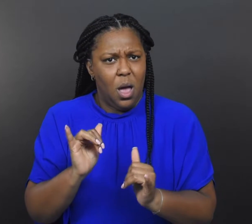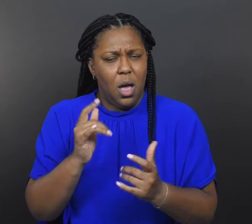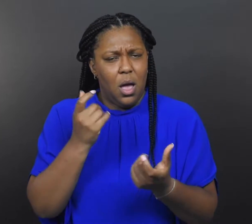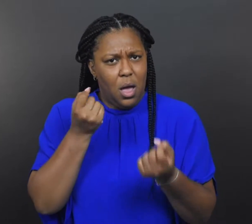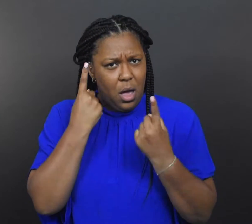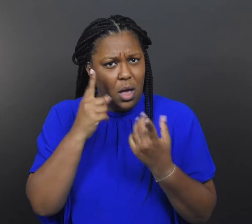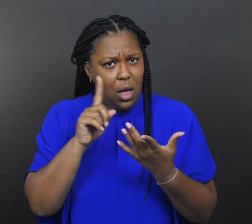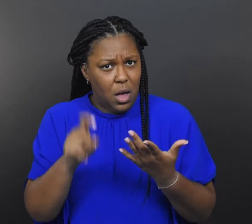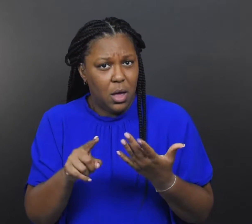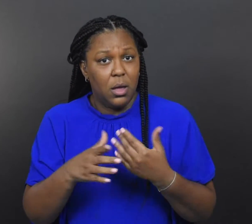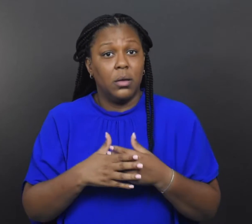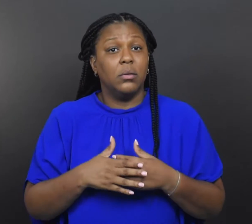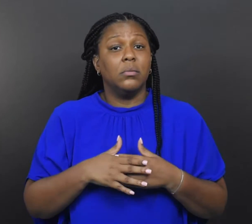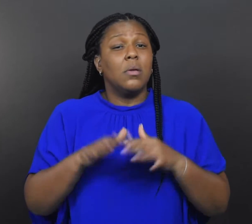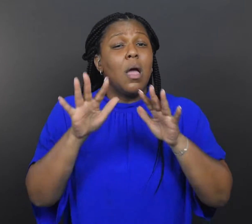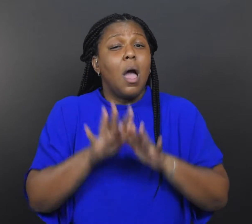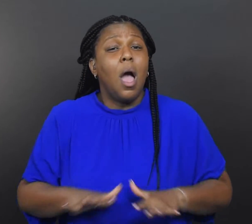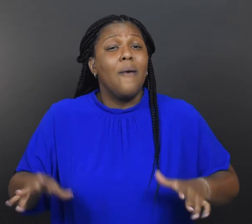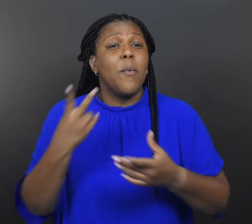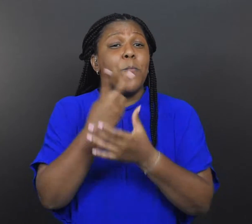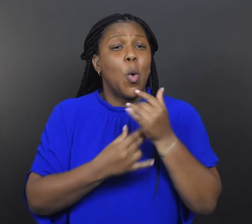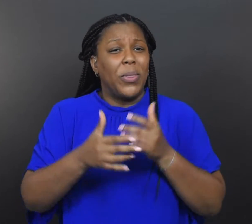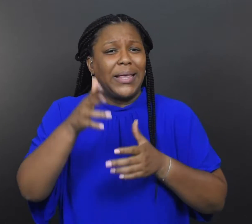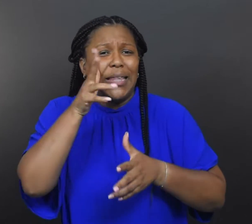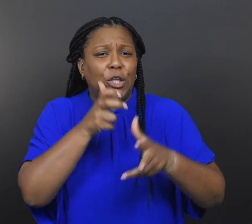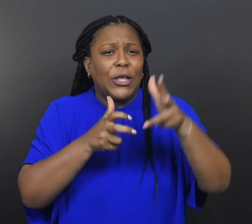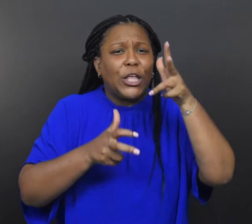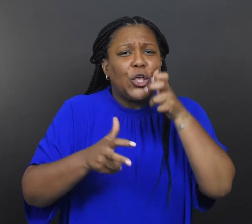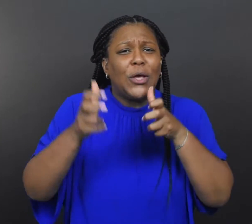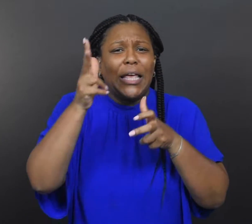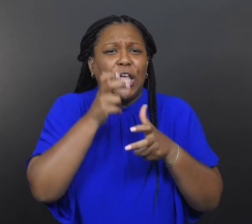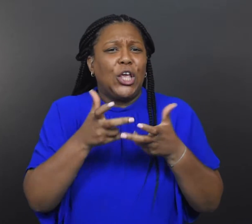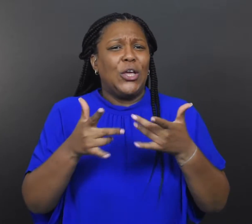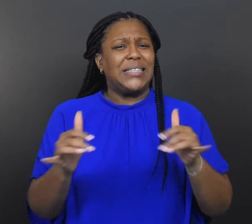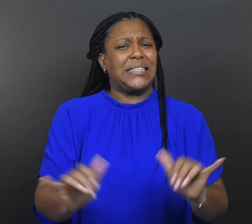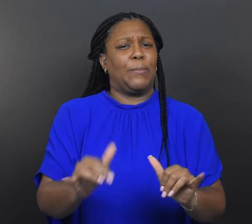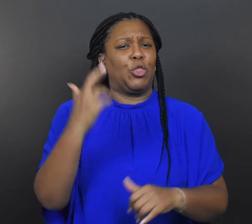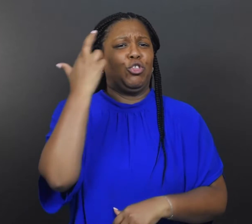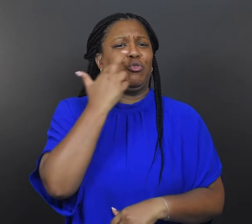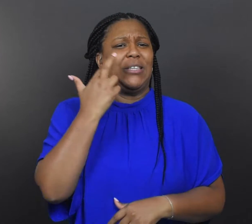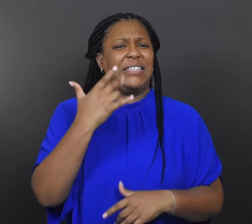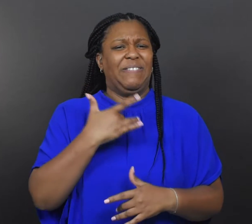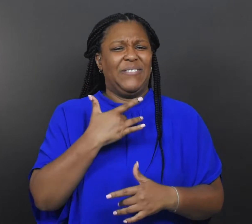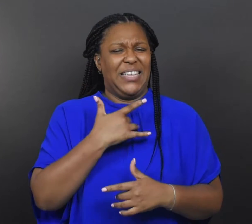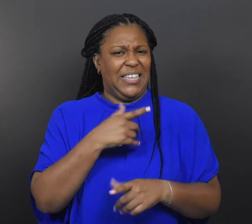Everywhere, the two hear similar reasons for not getting vaccinated.